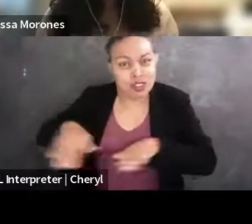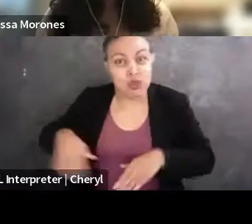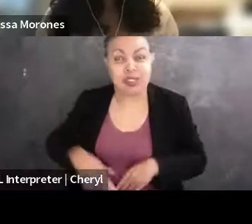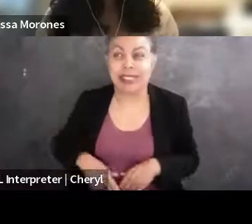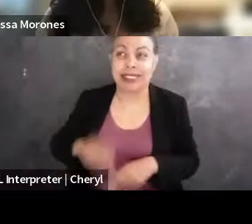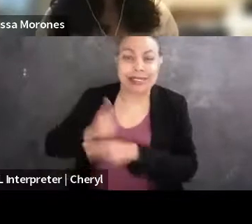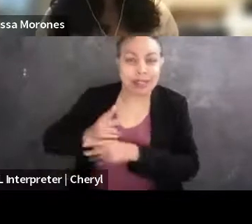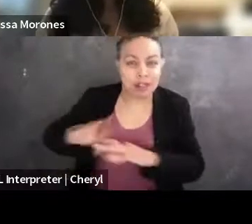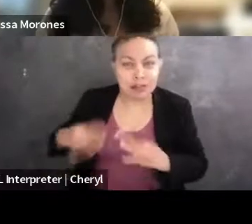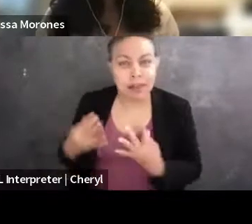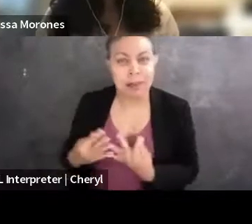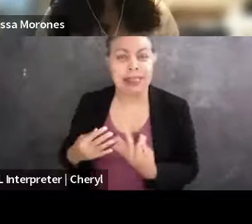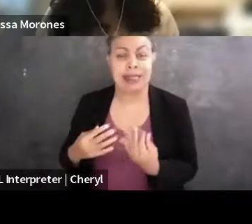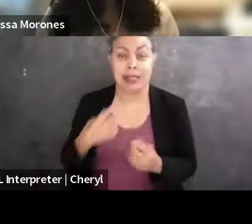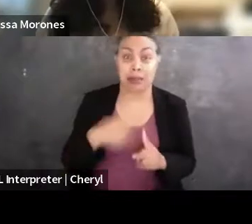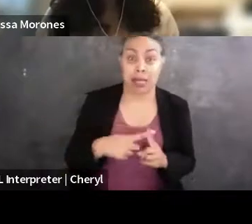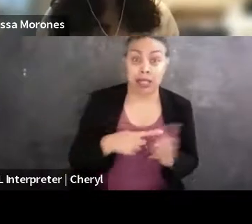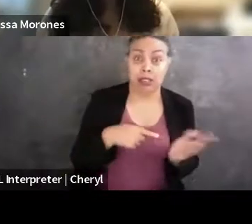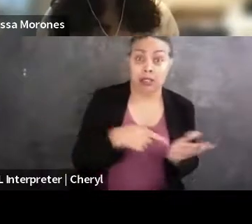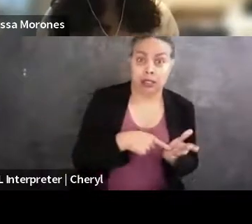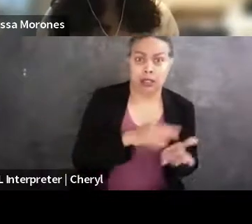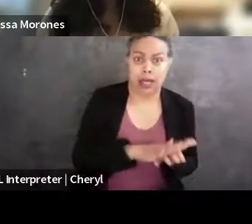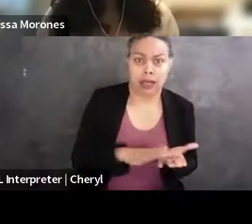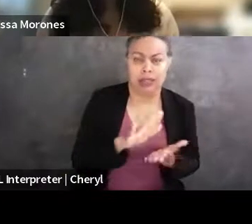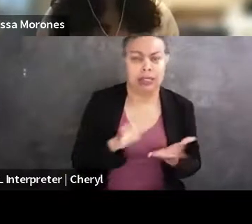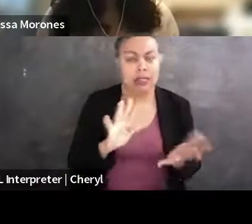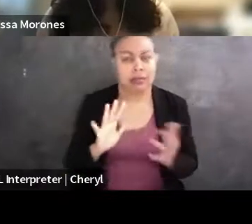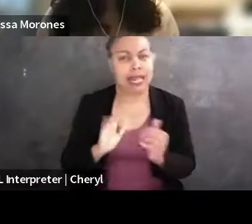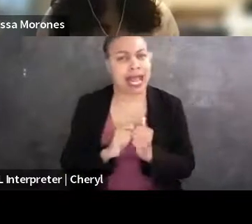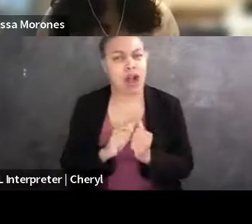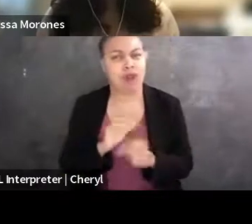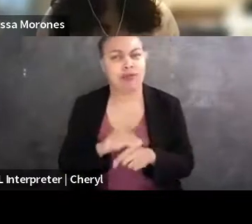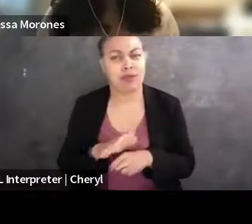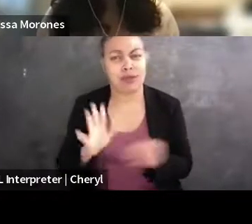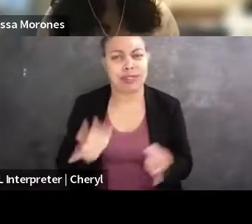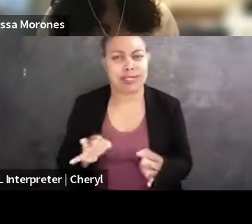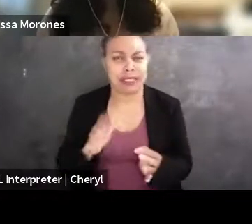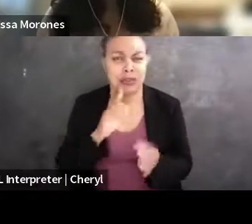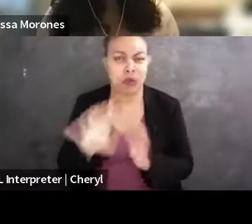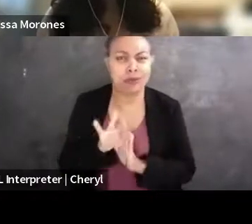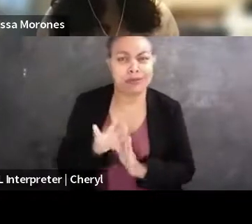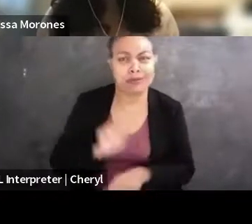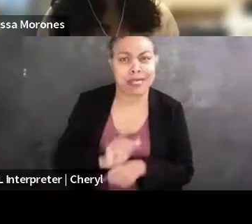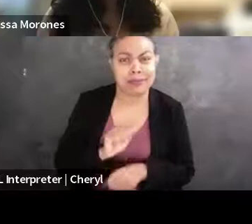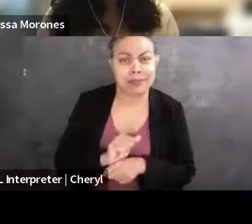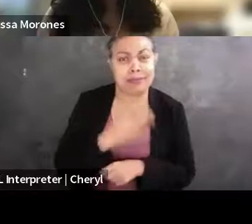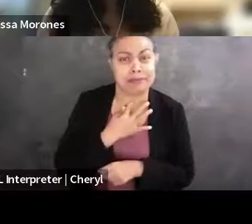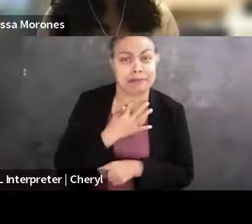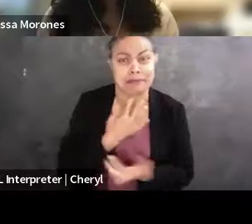how that affects career decisions? And so I've asked our panelists, if they feel comfortable, to talk about how they thought about student debt